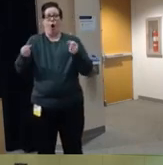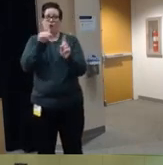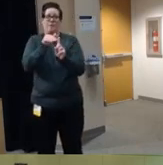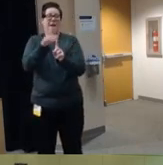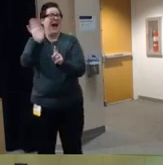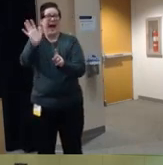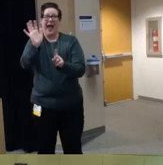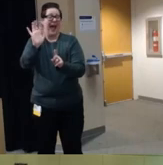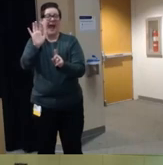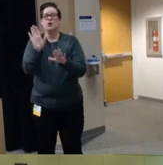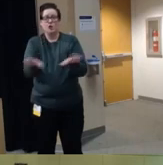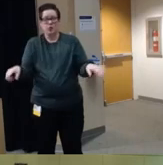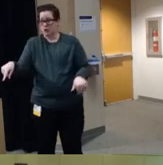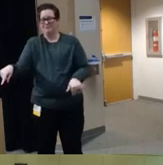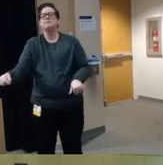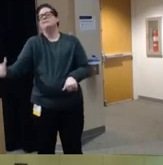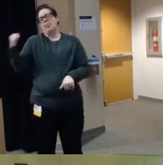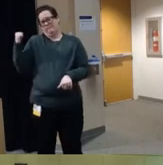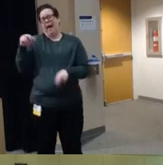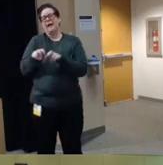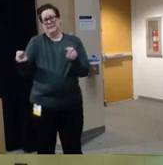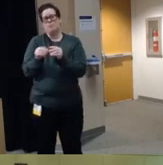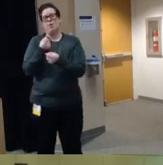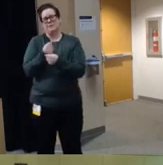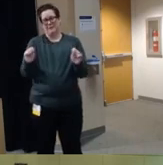that the children are safer in the back seat and that infants shouldn't be placed in front of an